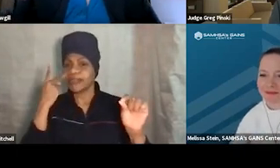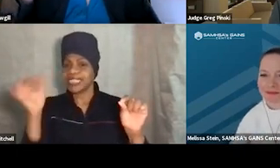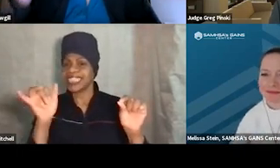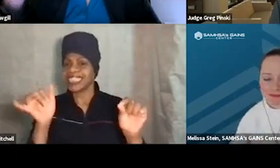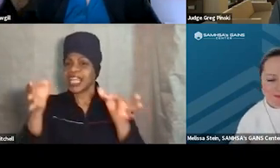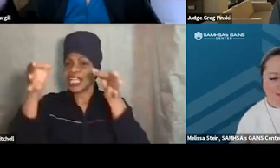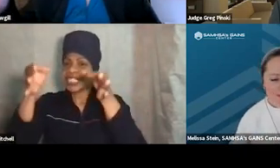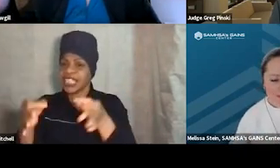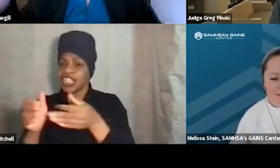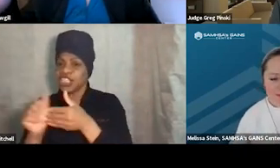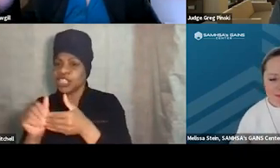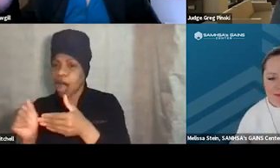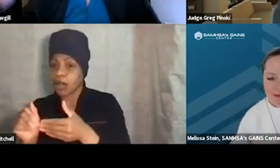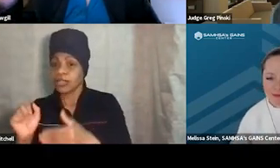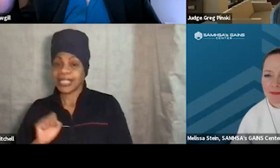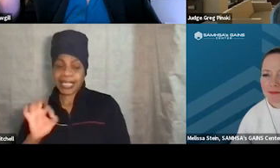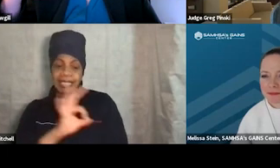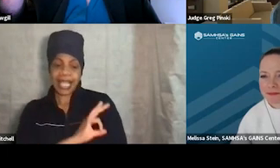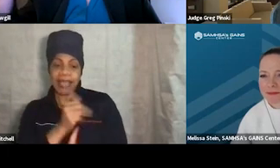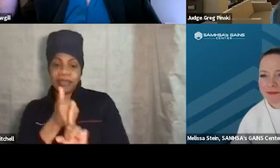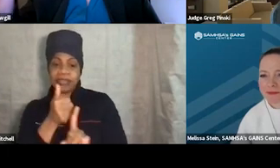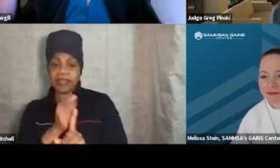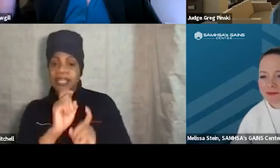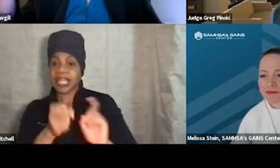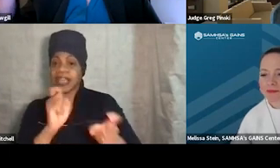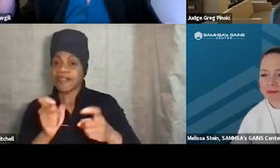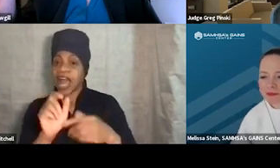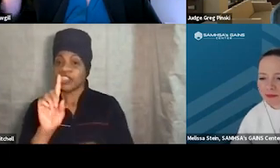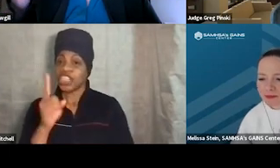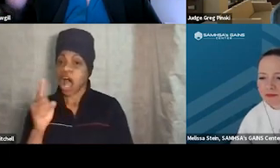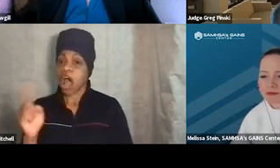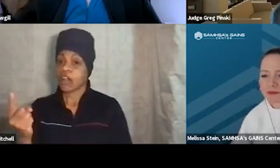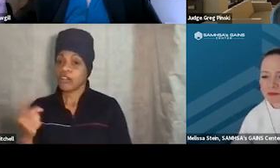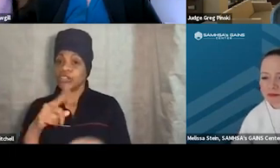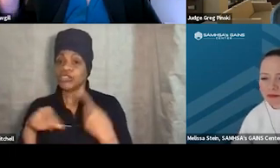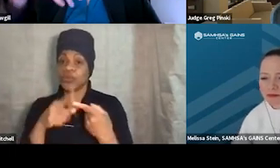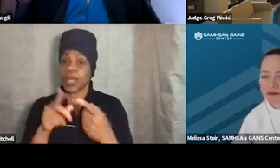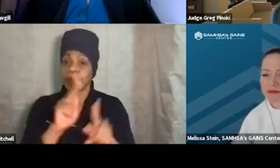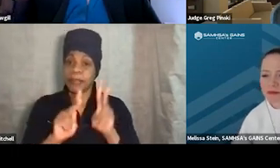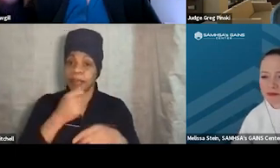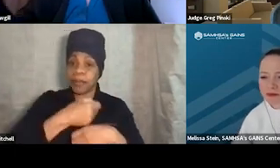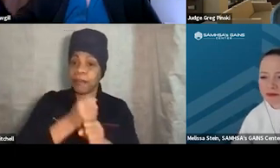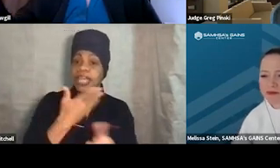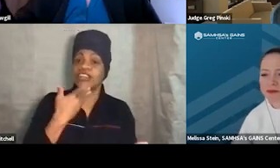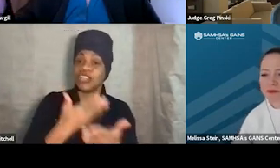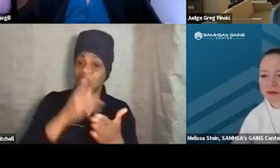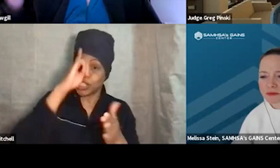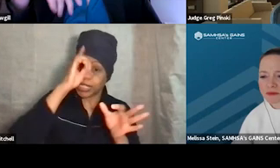where the staff have give out dollars when they've made good decisions, they showed up to treatment, they did things that were well.